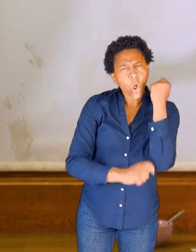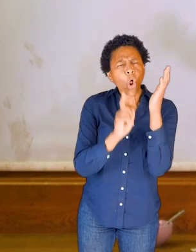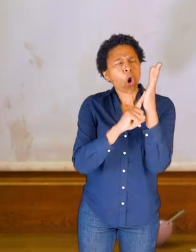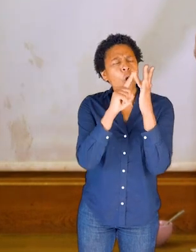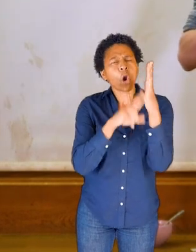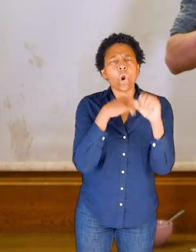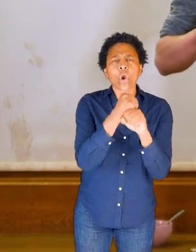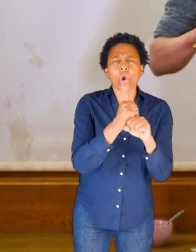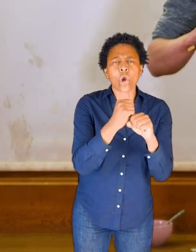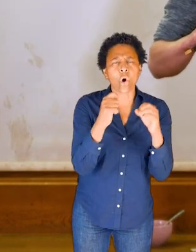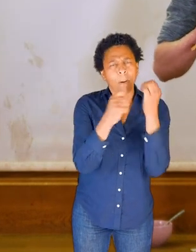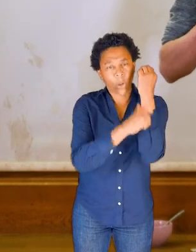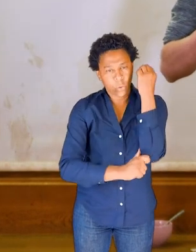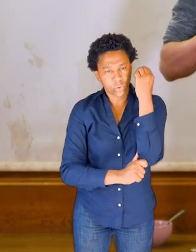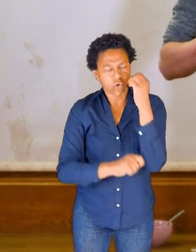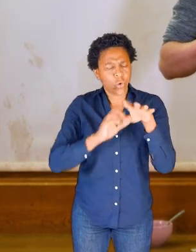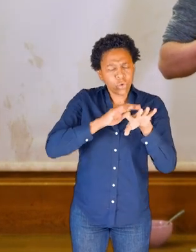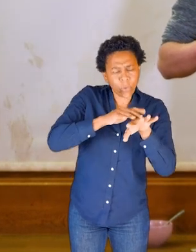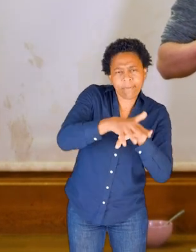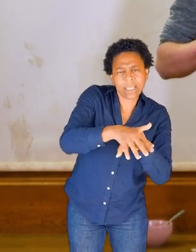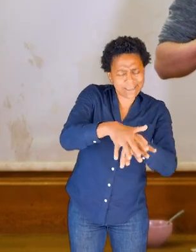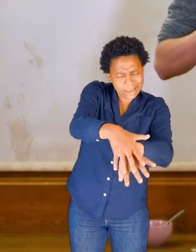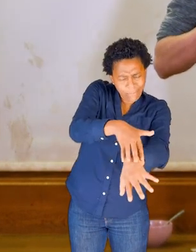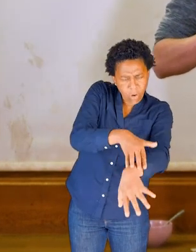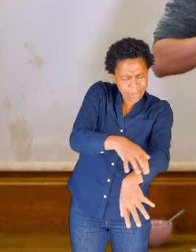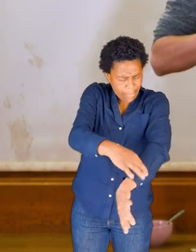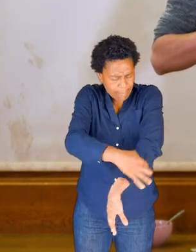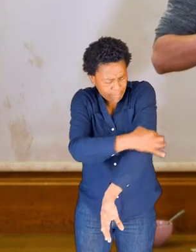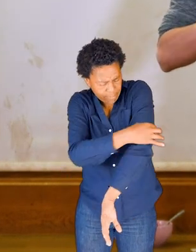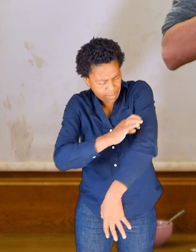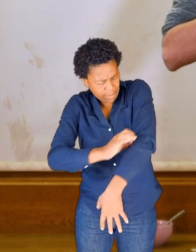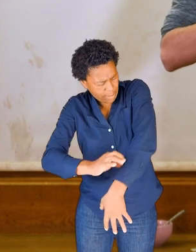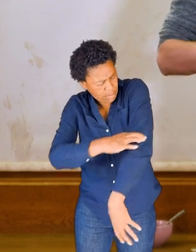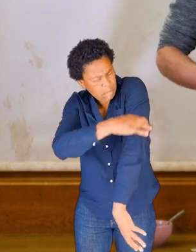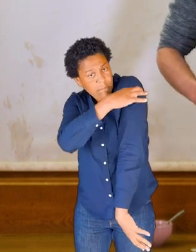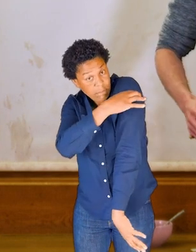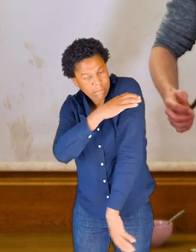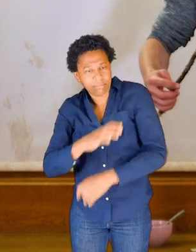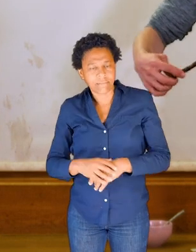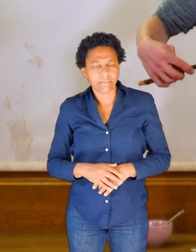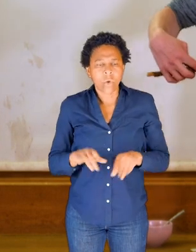So, the fingers, the long bones in the hands, the forearm, the upper arm.